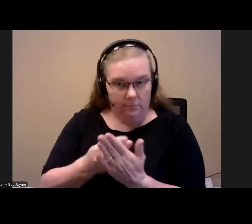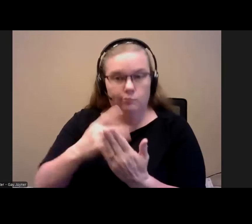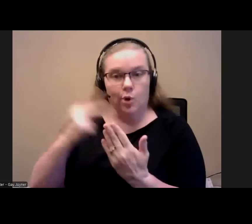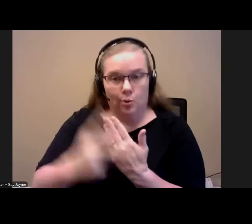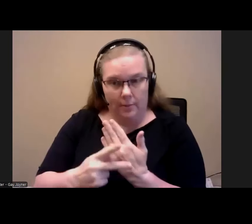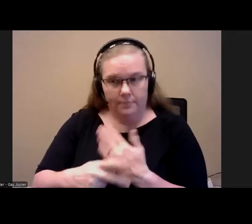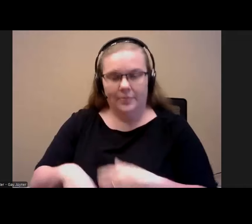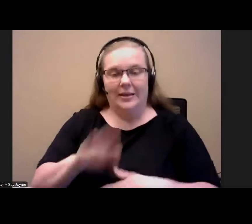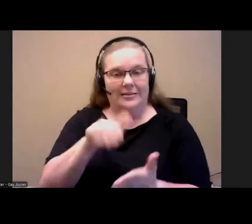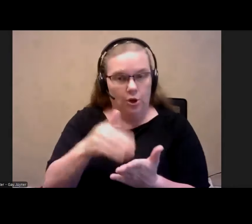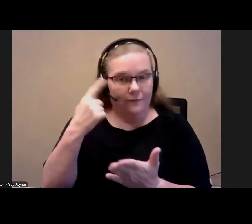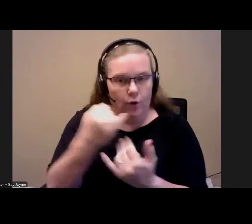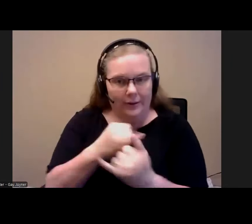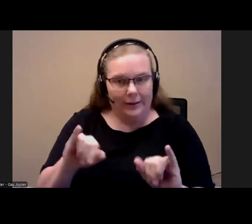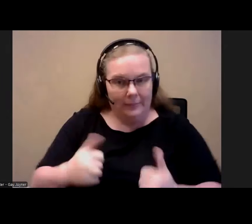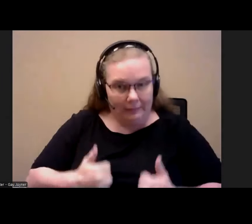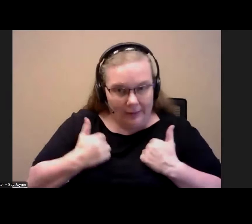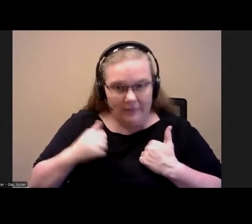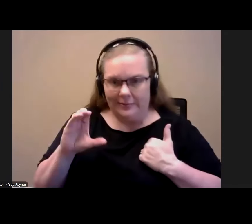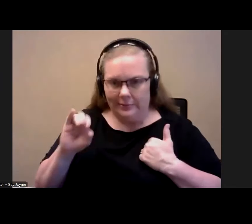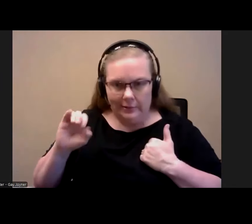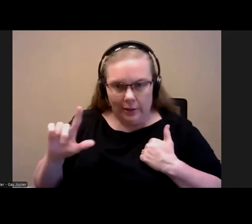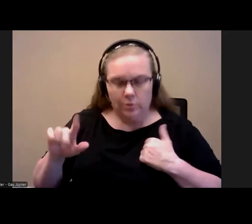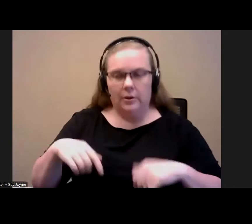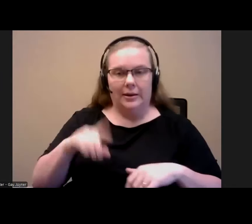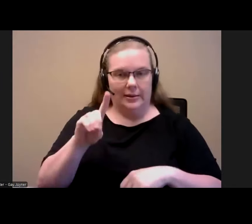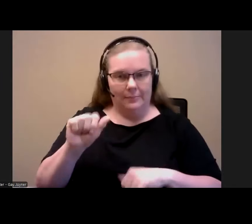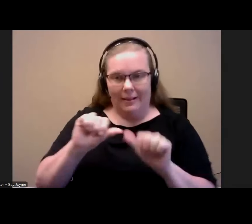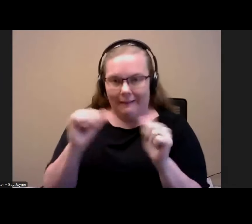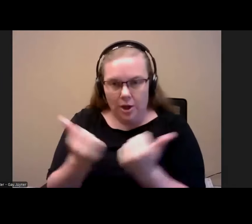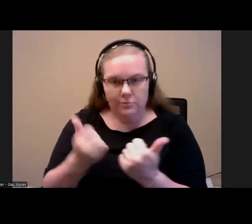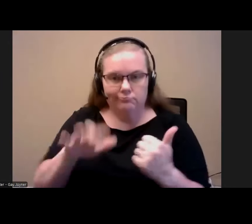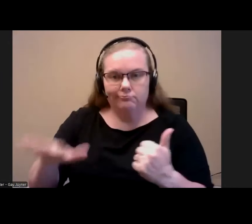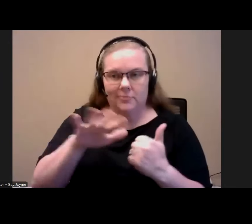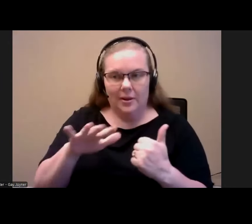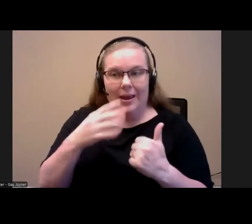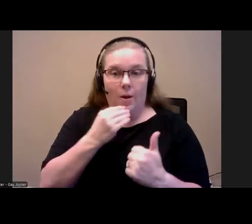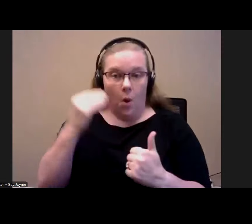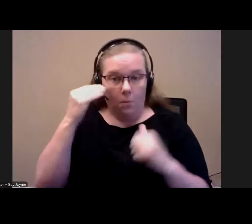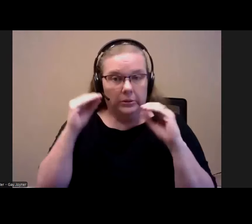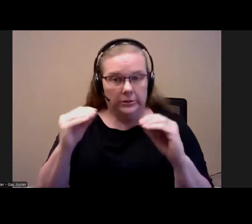living and disability agencies as well as homelessness continuums a careful step